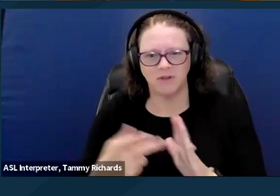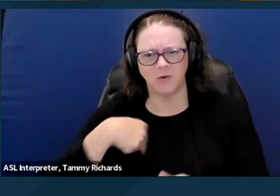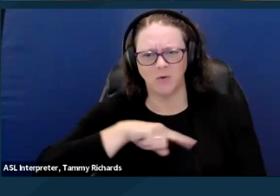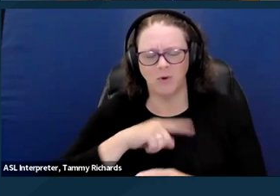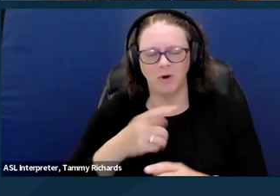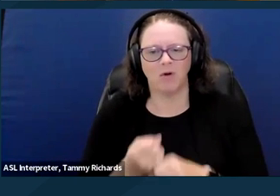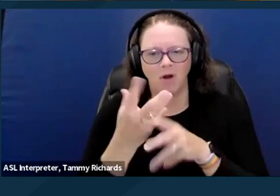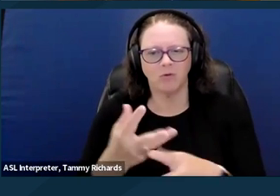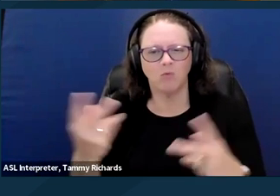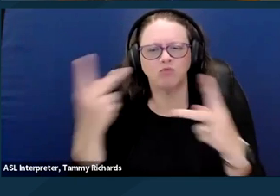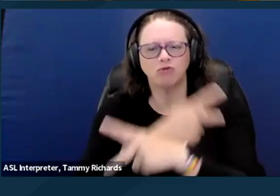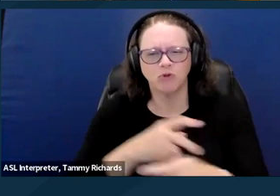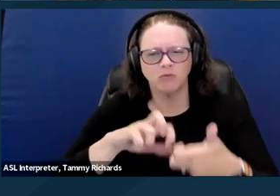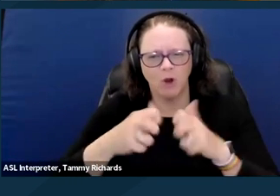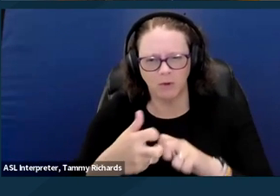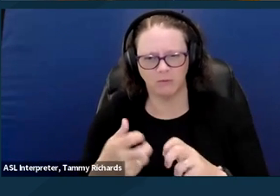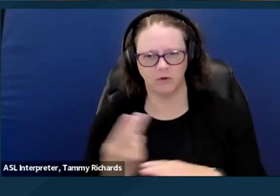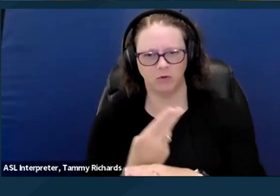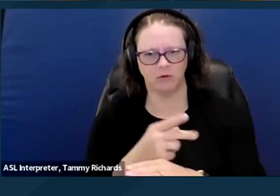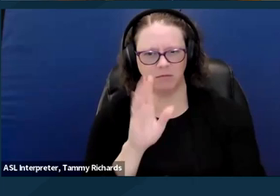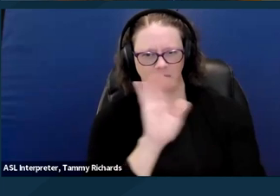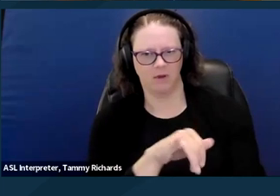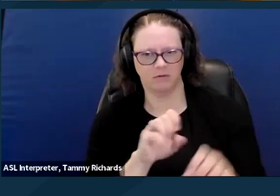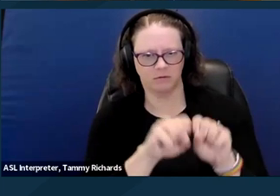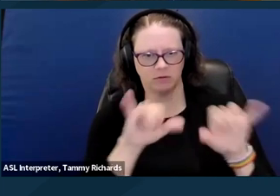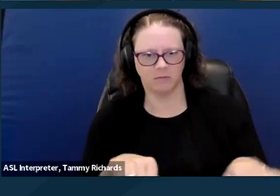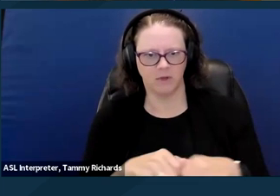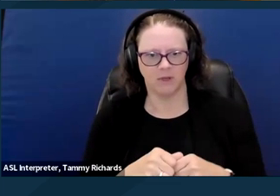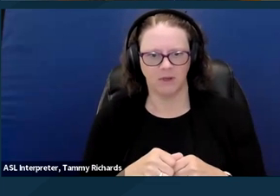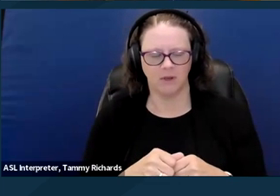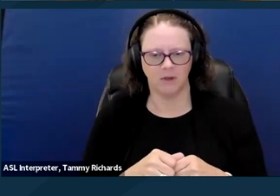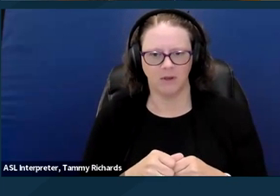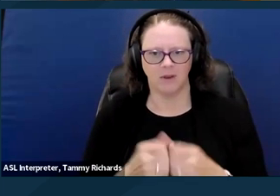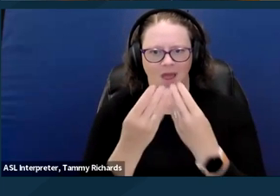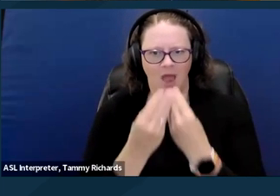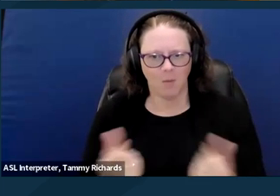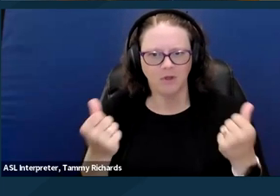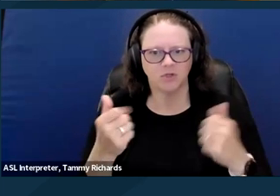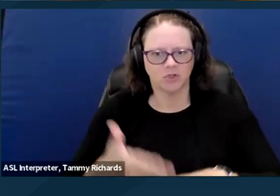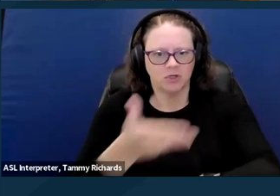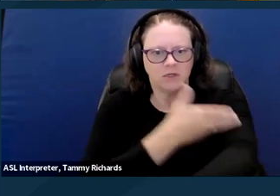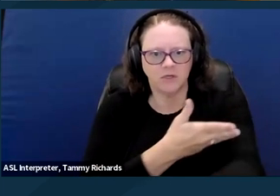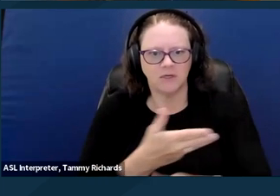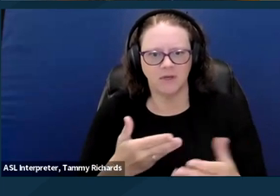It's about restorative transformation and love. Not to be limited to just tearing down systems of power